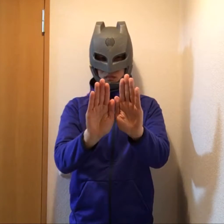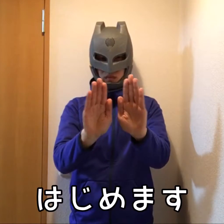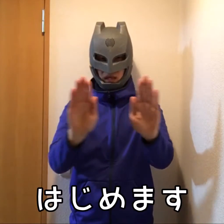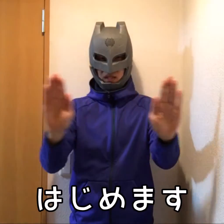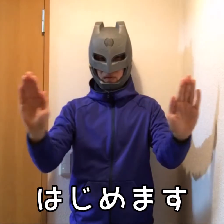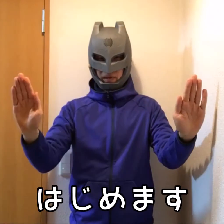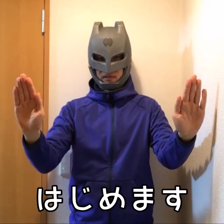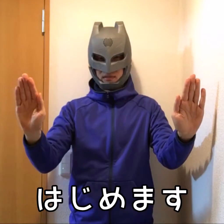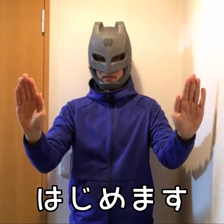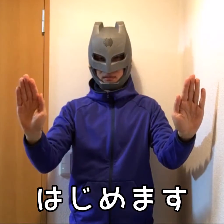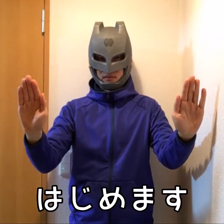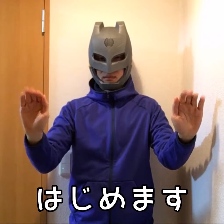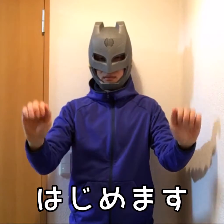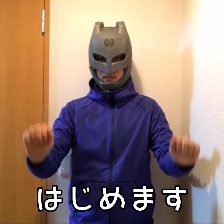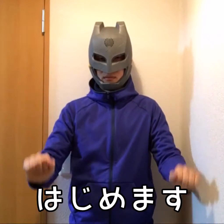Let's start